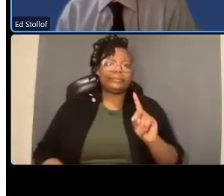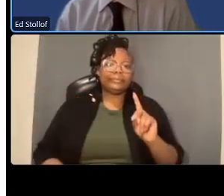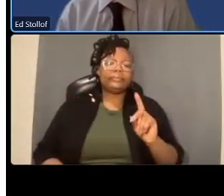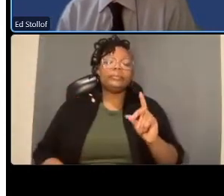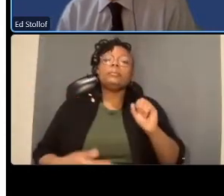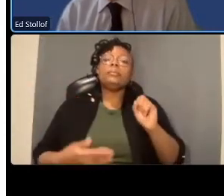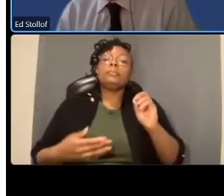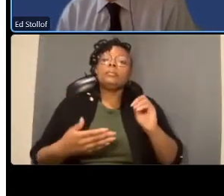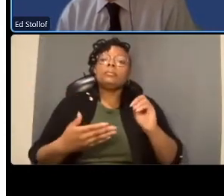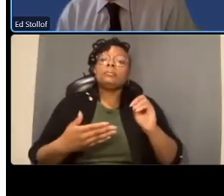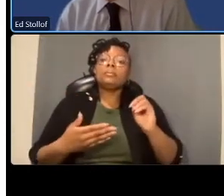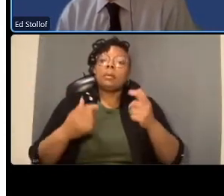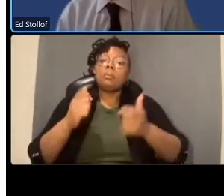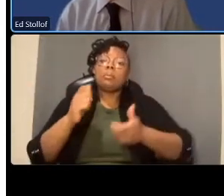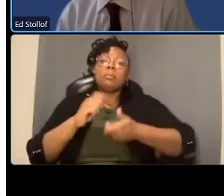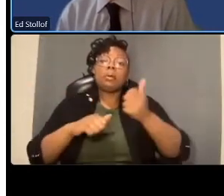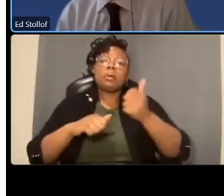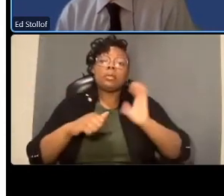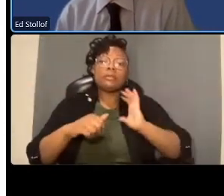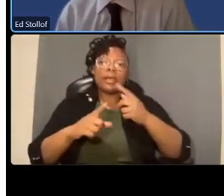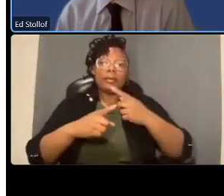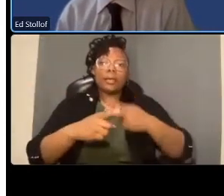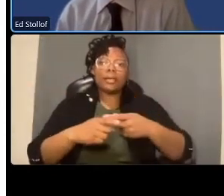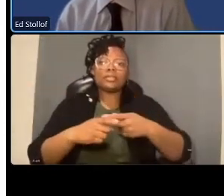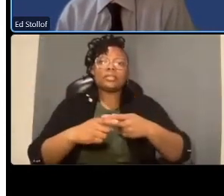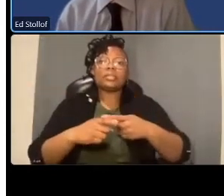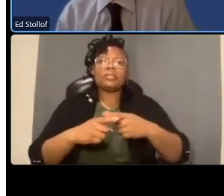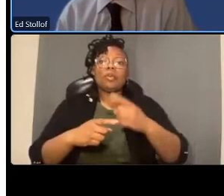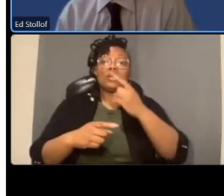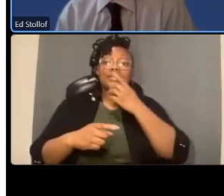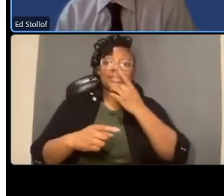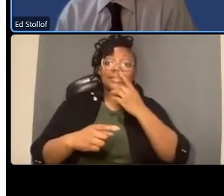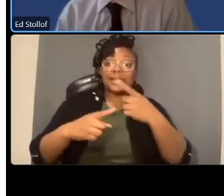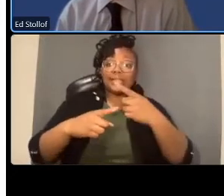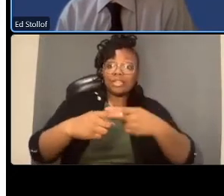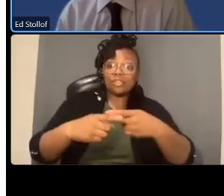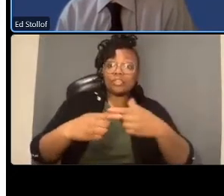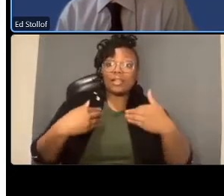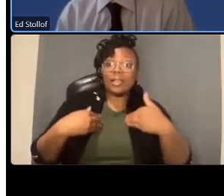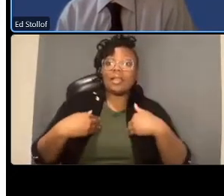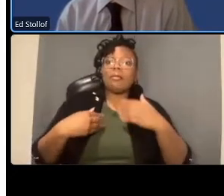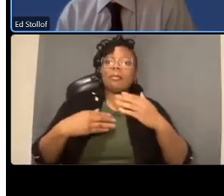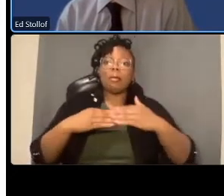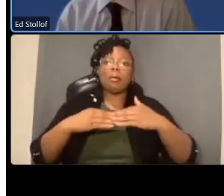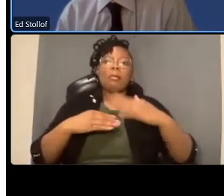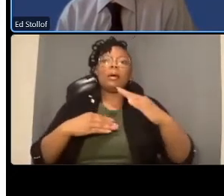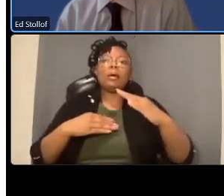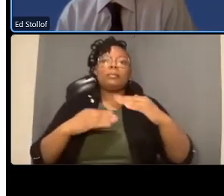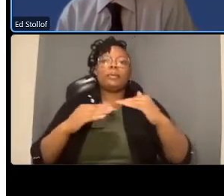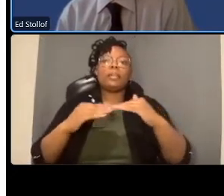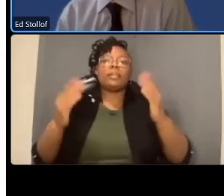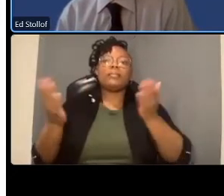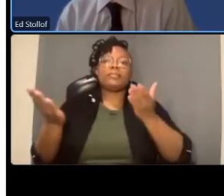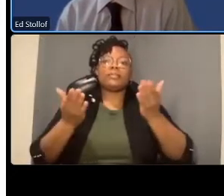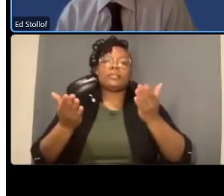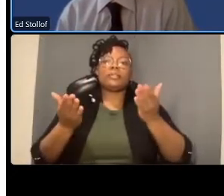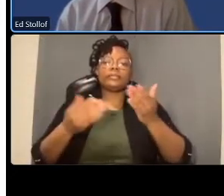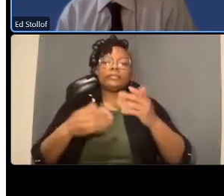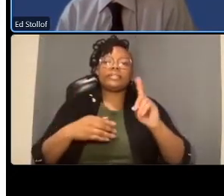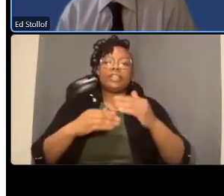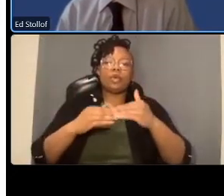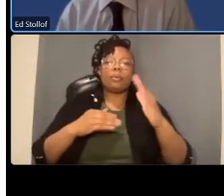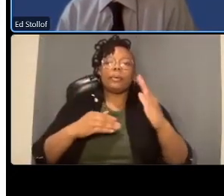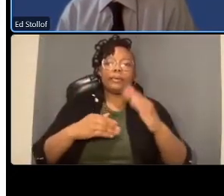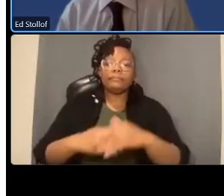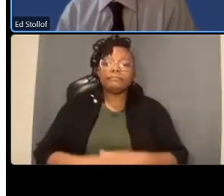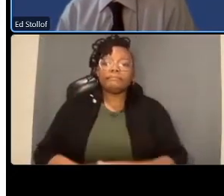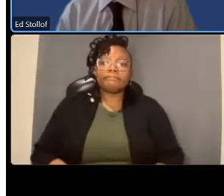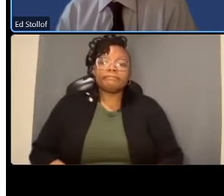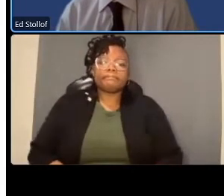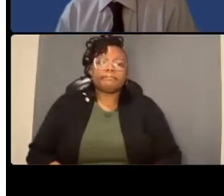uh were above a level of service year above thanks ed will there be a pu d.o at sunrise